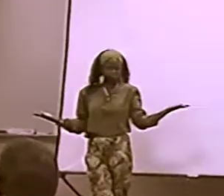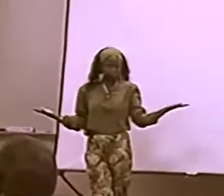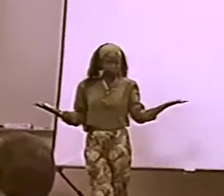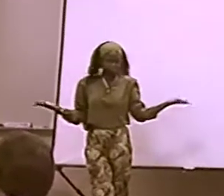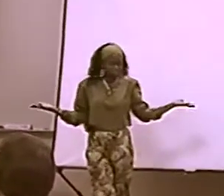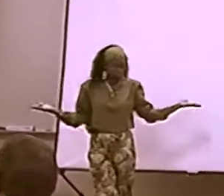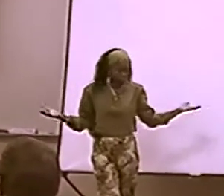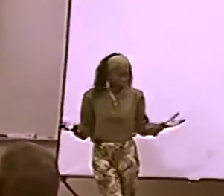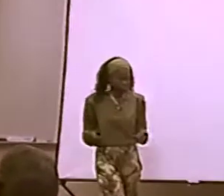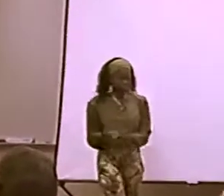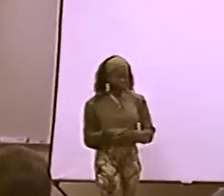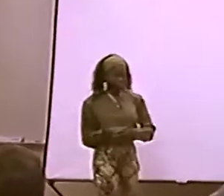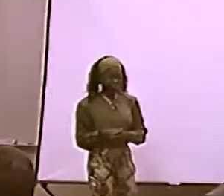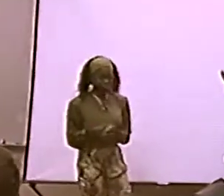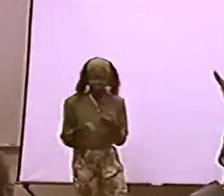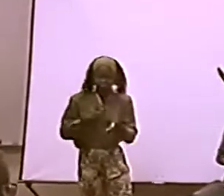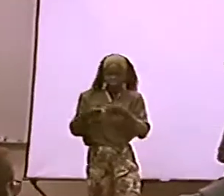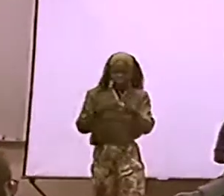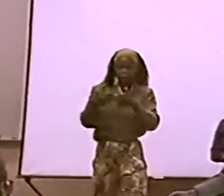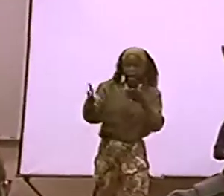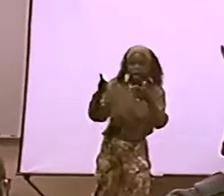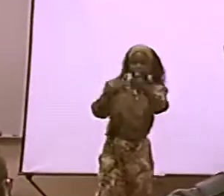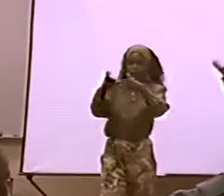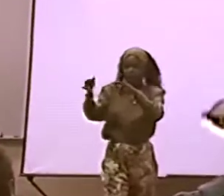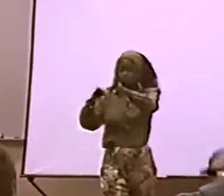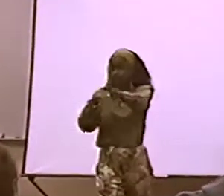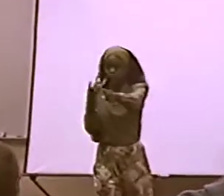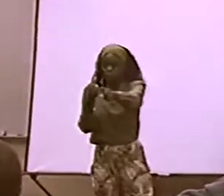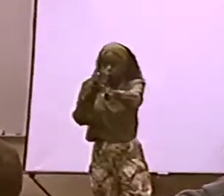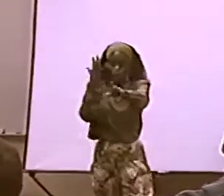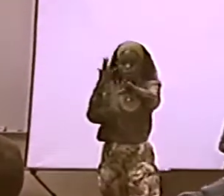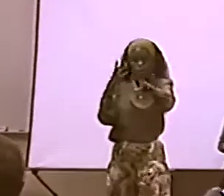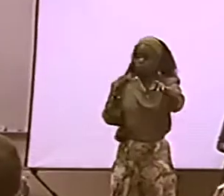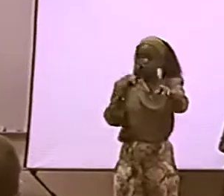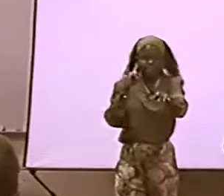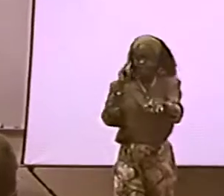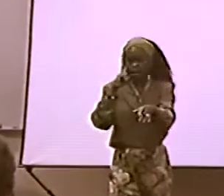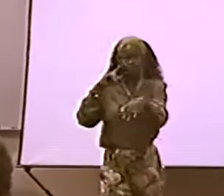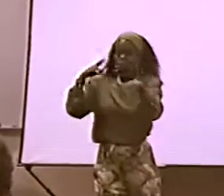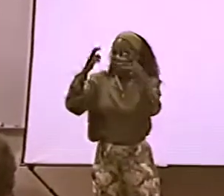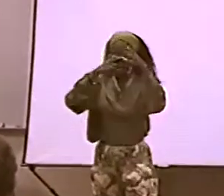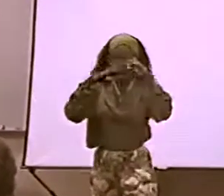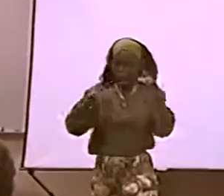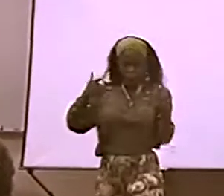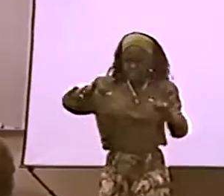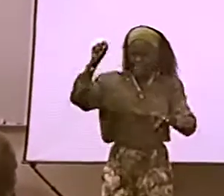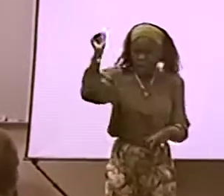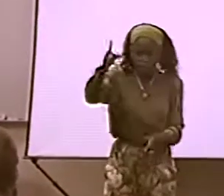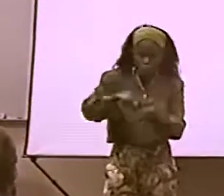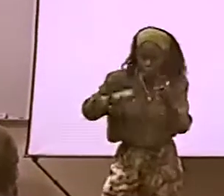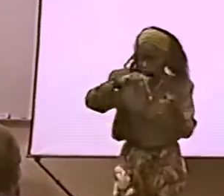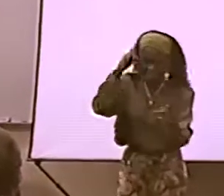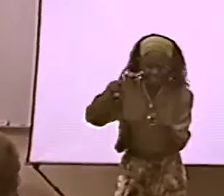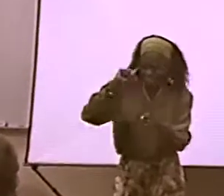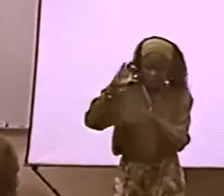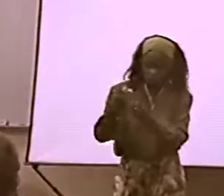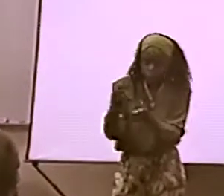I WAS WONDERING...MAYBE SOME PEOPLE CAN ANSWER OR ARE WONDERING, IN GENERAL, WHAT THEIR PERSPECTIVE WAS. THAT'S ALL.